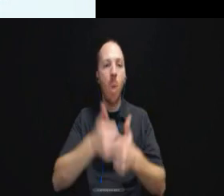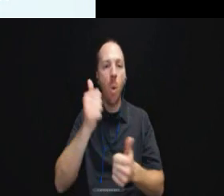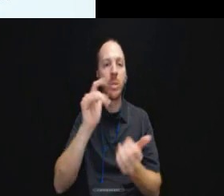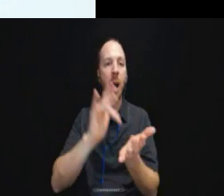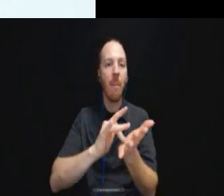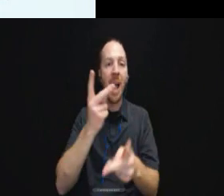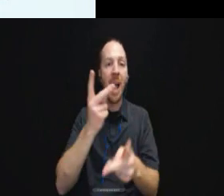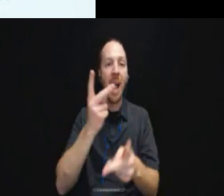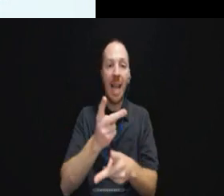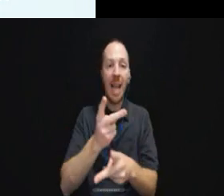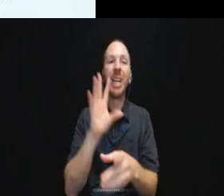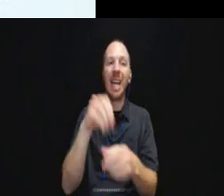stakes interactions.